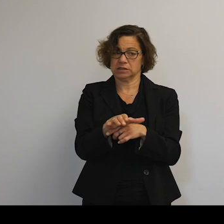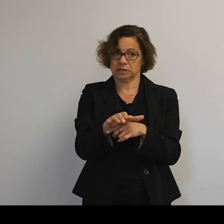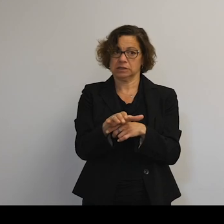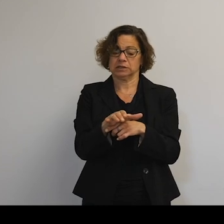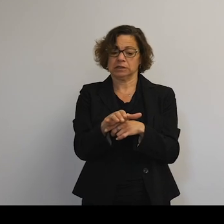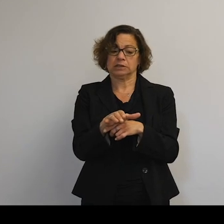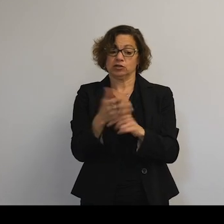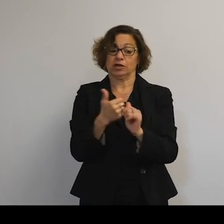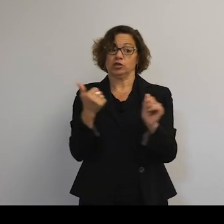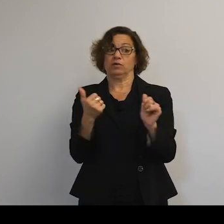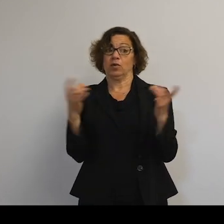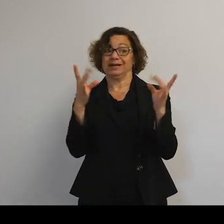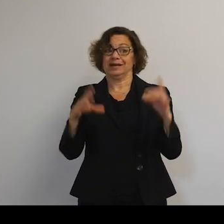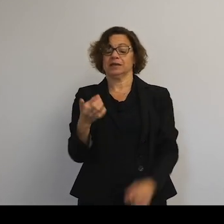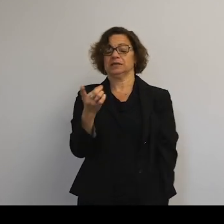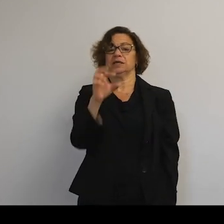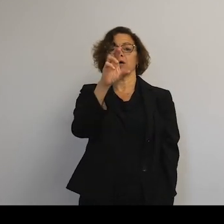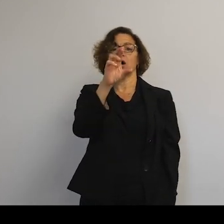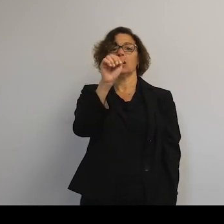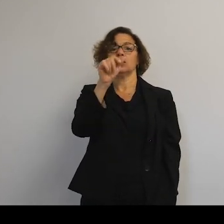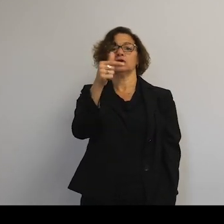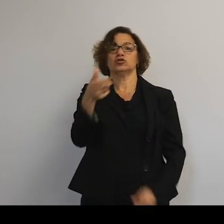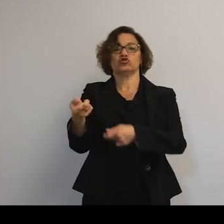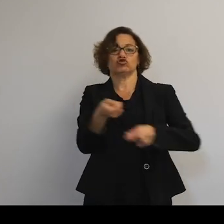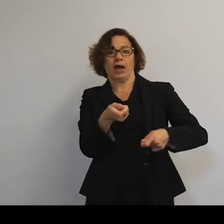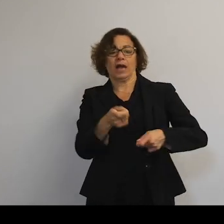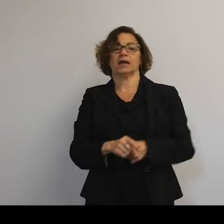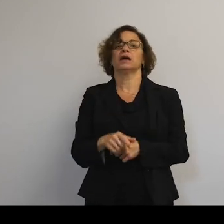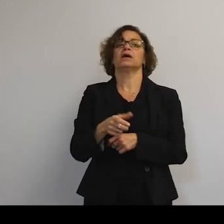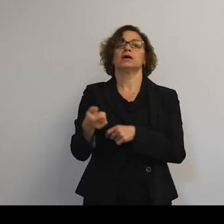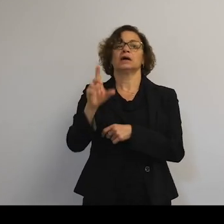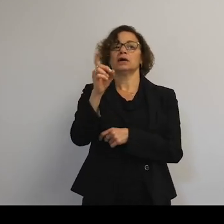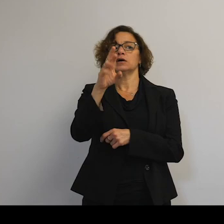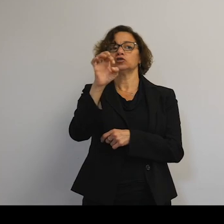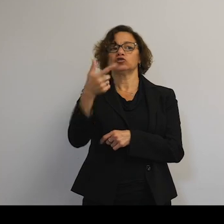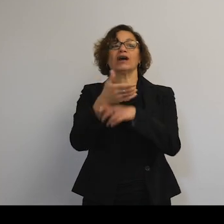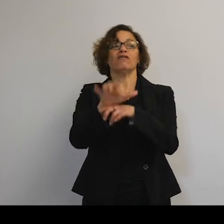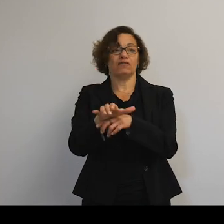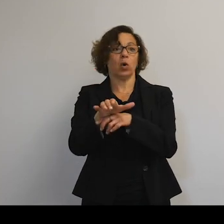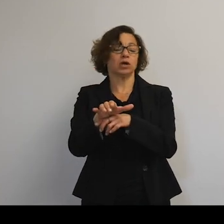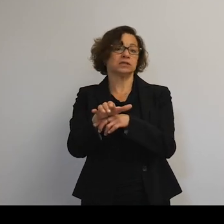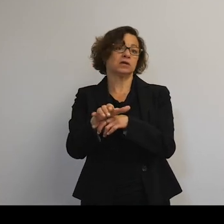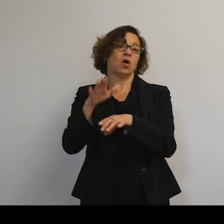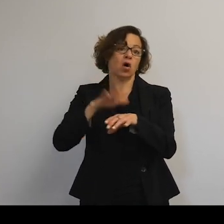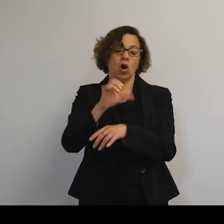a catastrophe is drag. So this is a force on an object as it is plowing through the atmosphere--